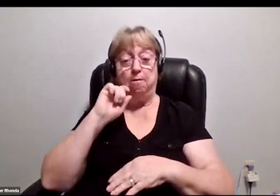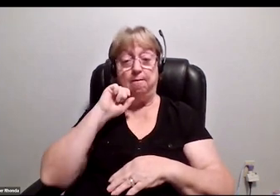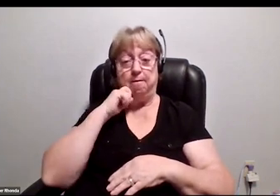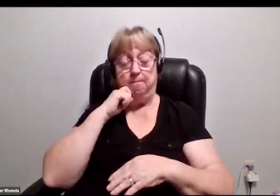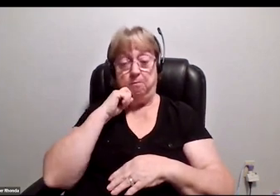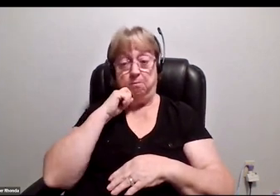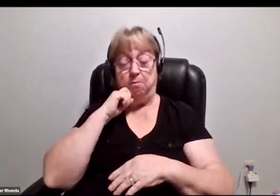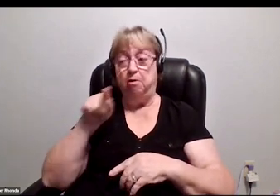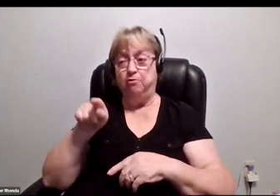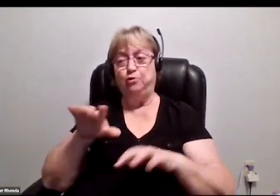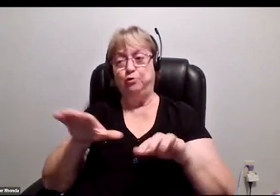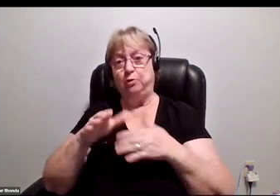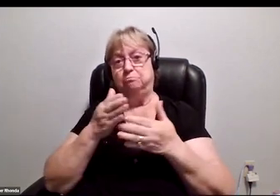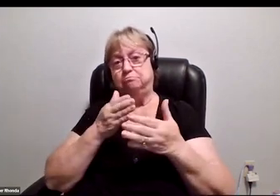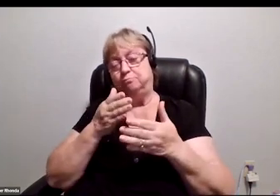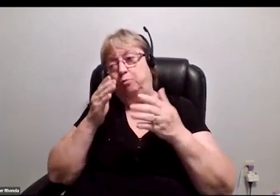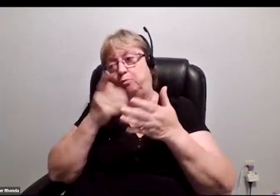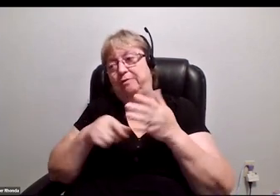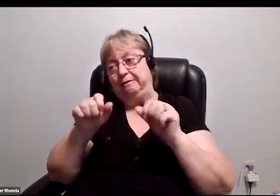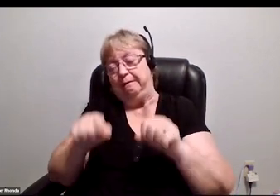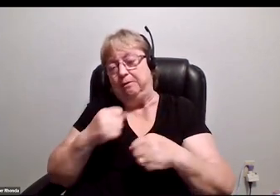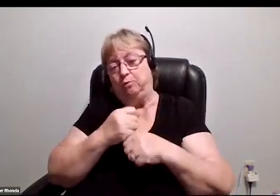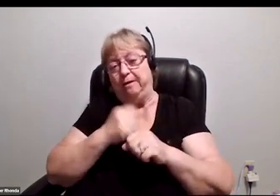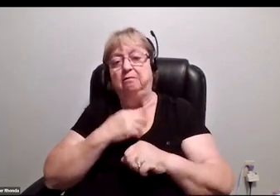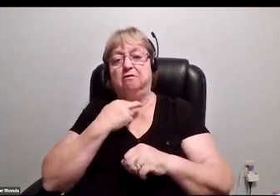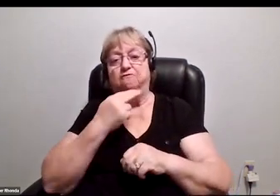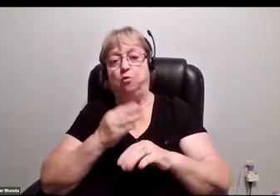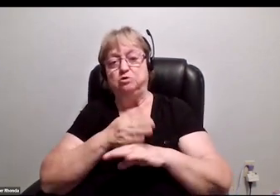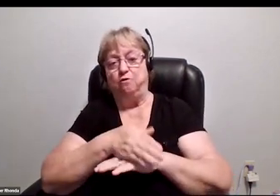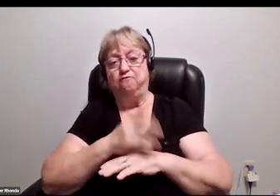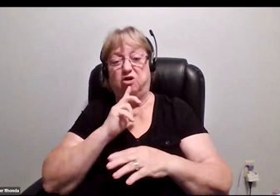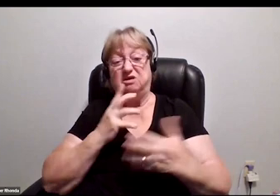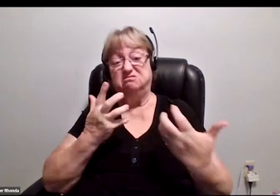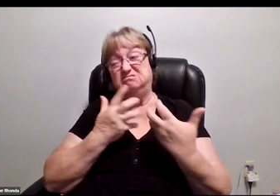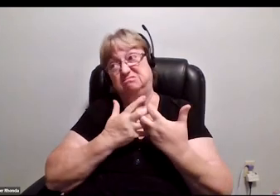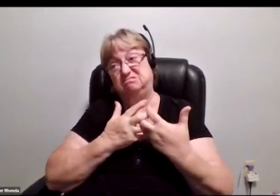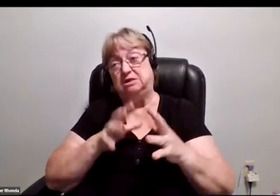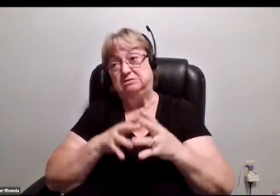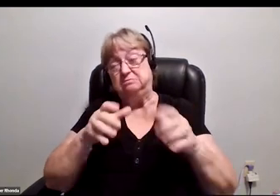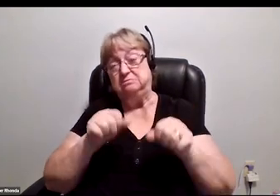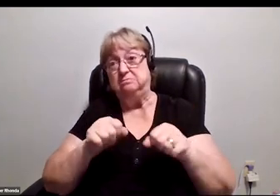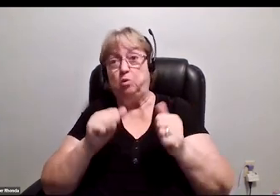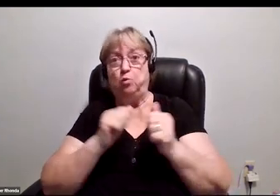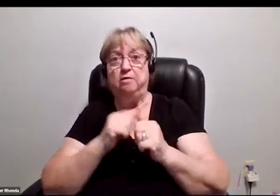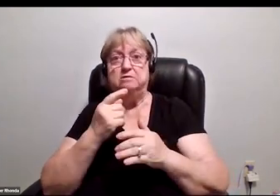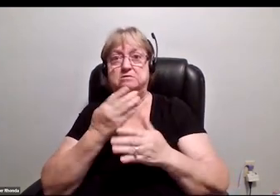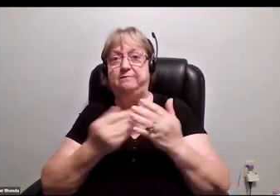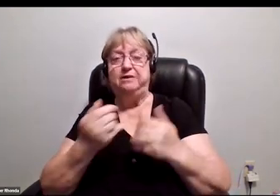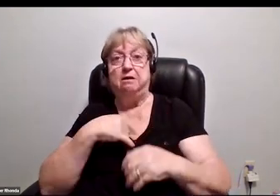they're doing what they can to make voiceover as compatible as possible with something like Logic.